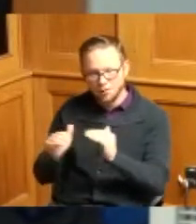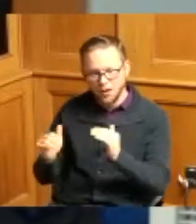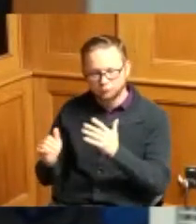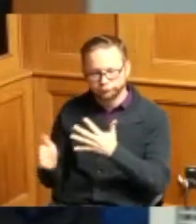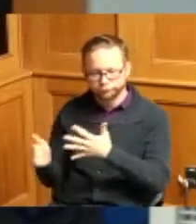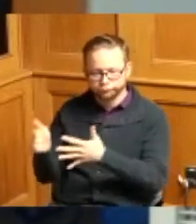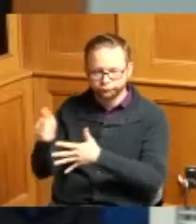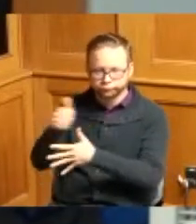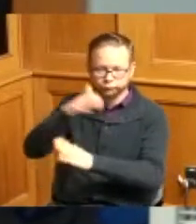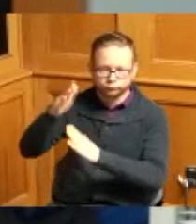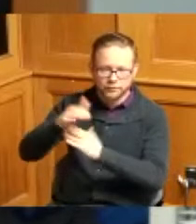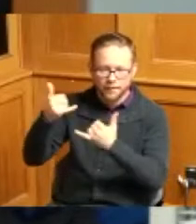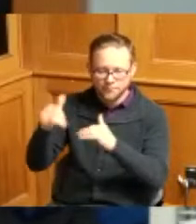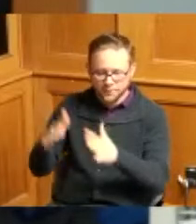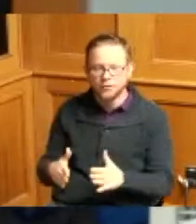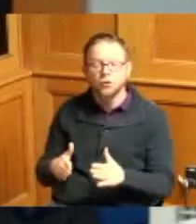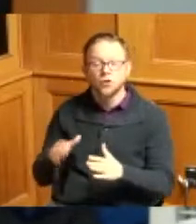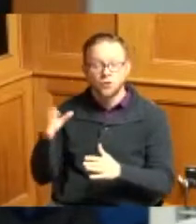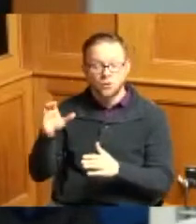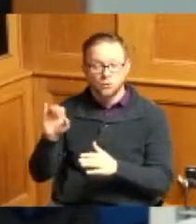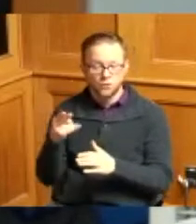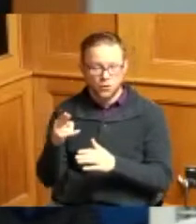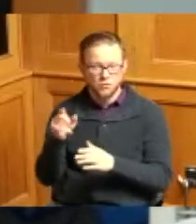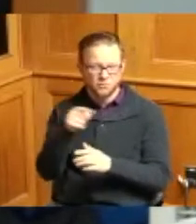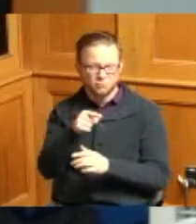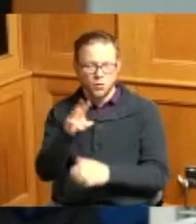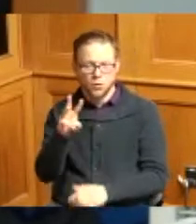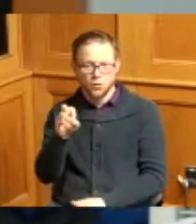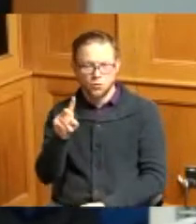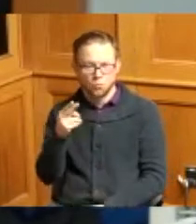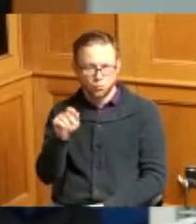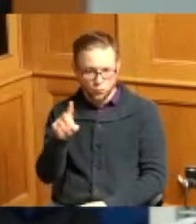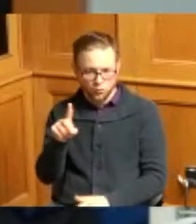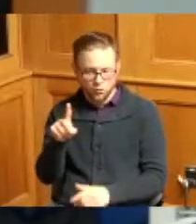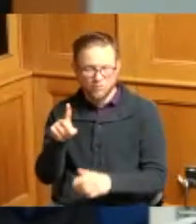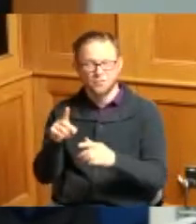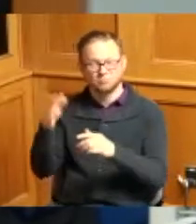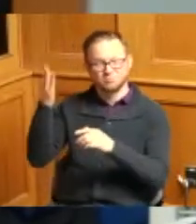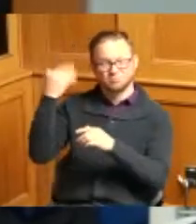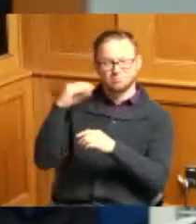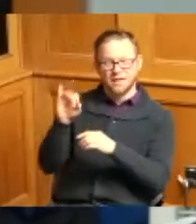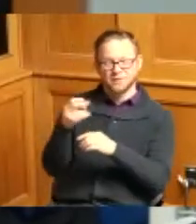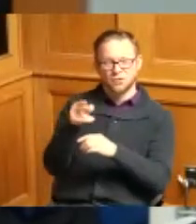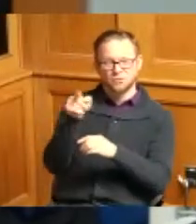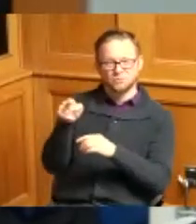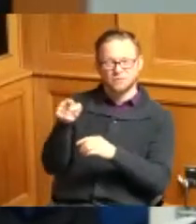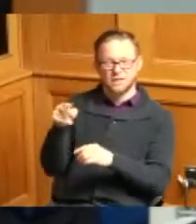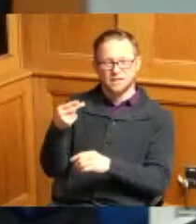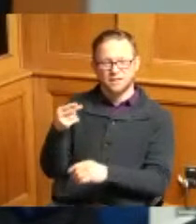coaches at Woodward and his old coach that was at Hughes for allowing him to be and develop into